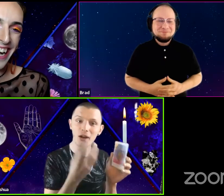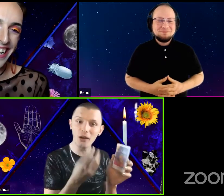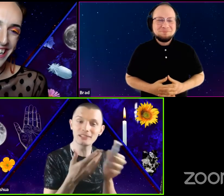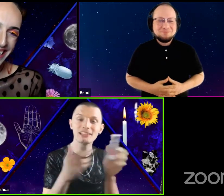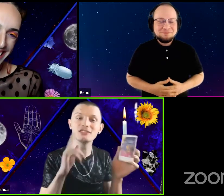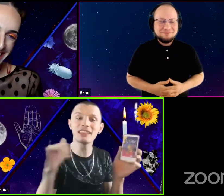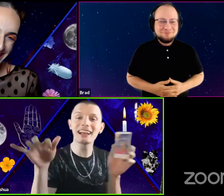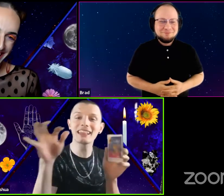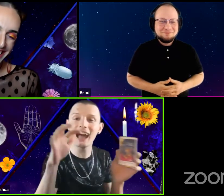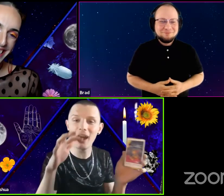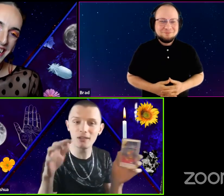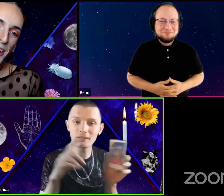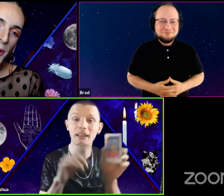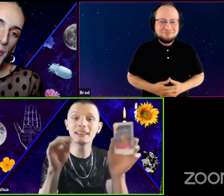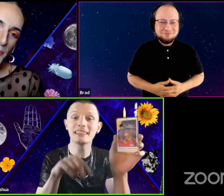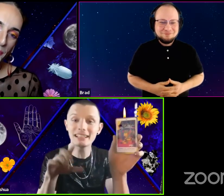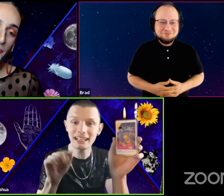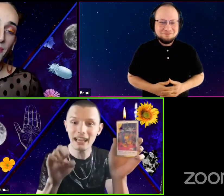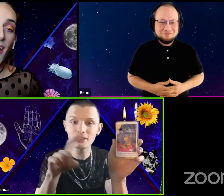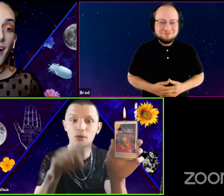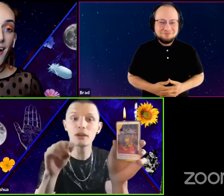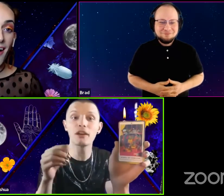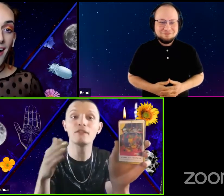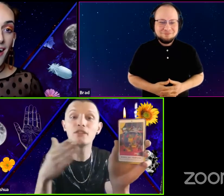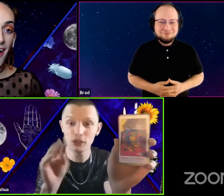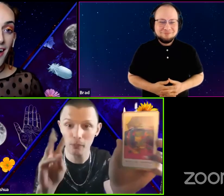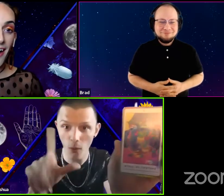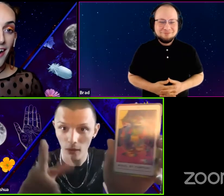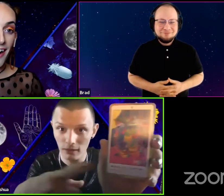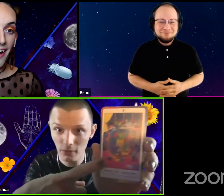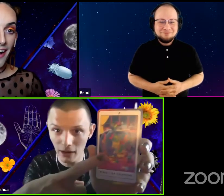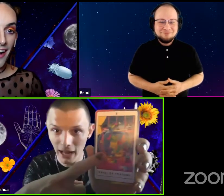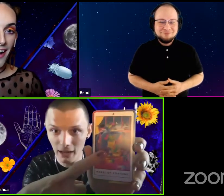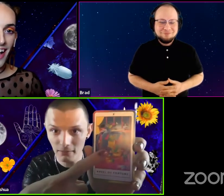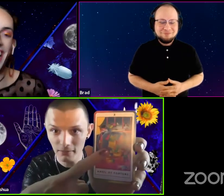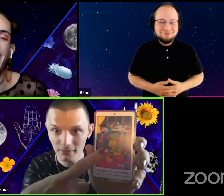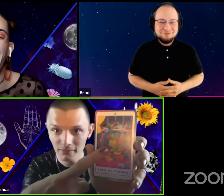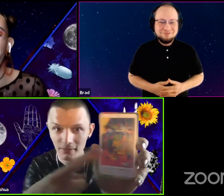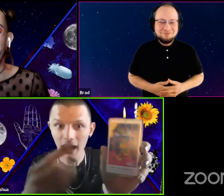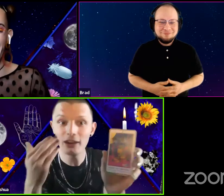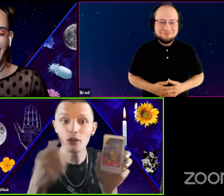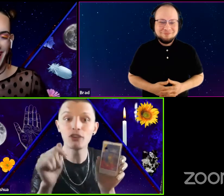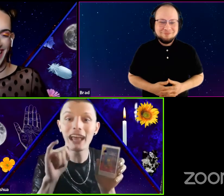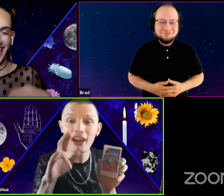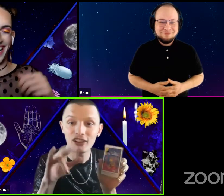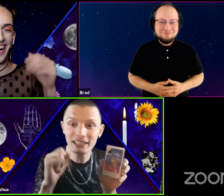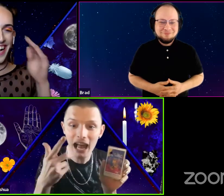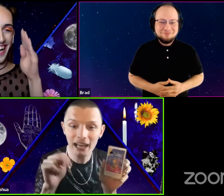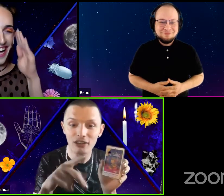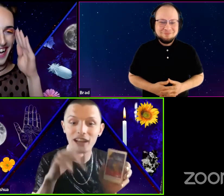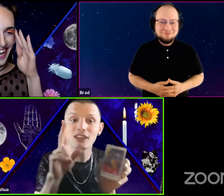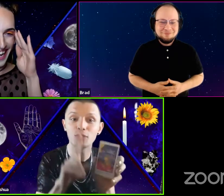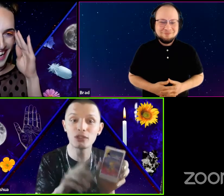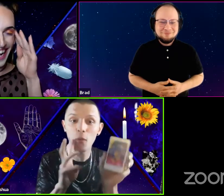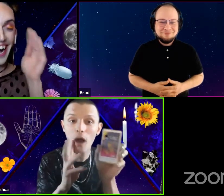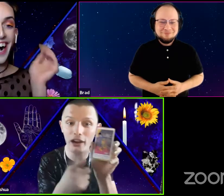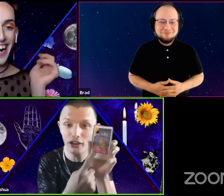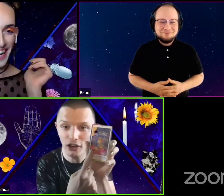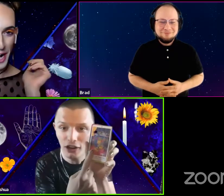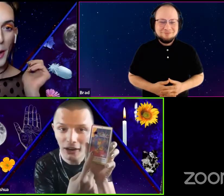Things are like clouds. But in this case you are in a fishbowl. Okay. I know you're an air sign and not use the water.